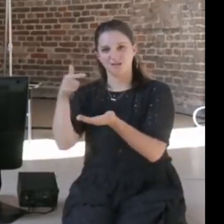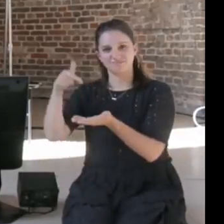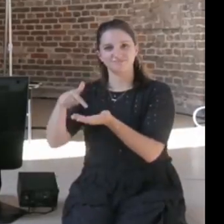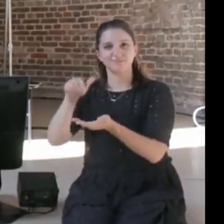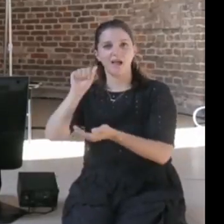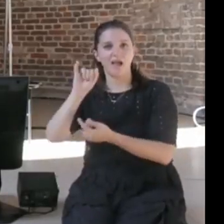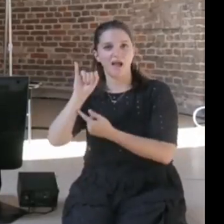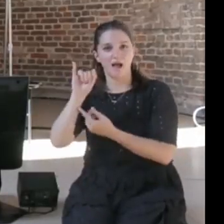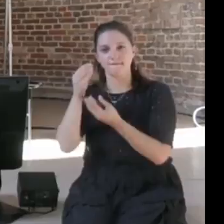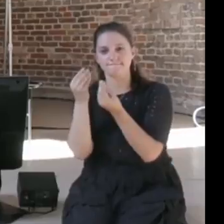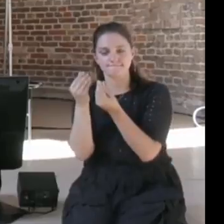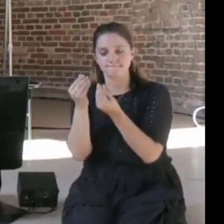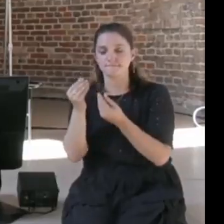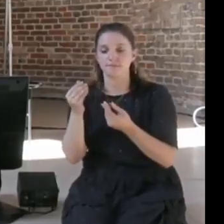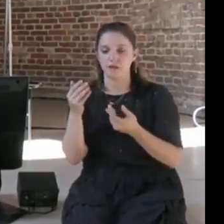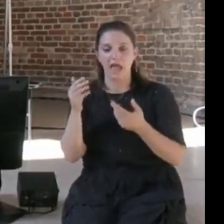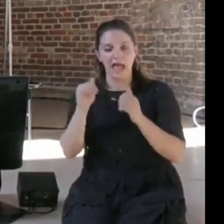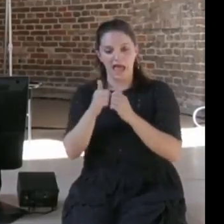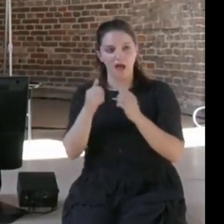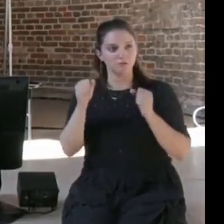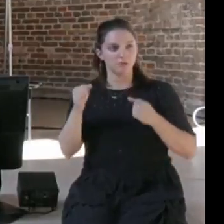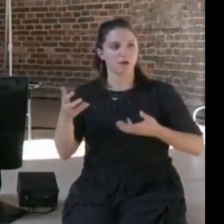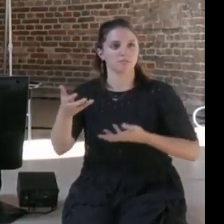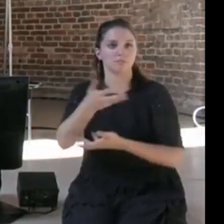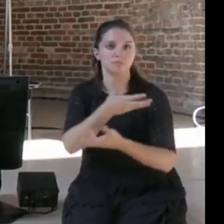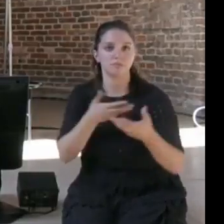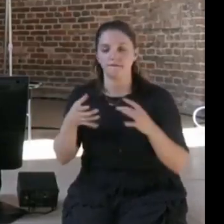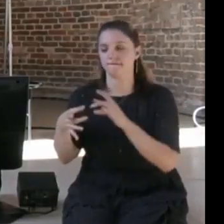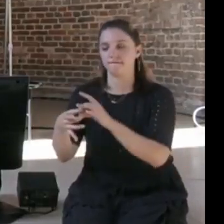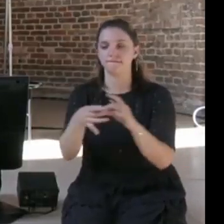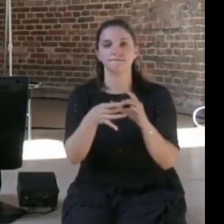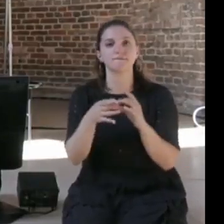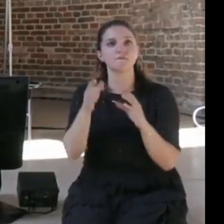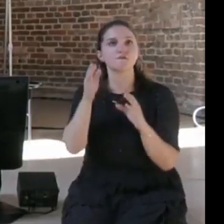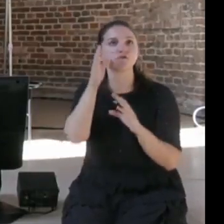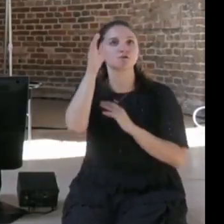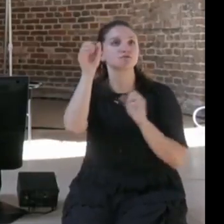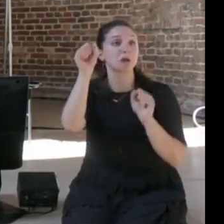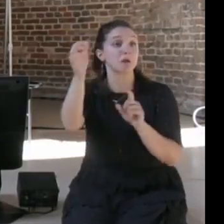kind of possibilities this material offers us but also what kind of responsibilities